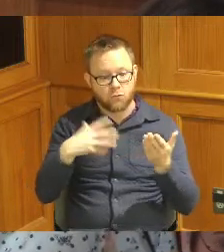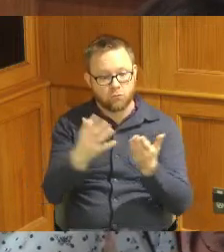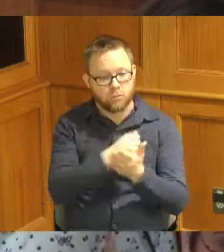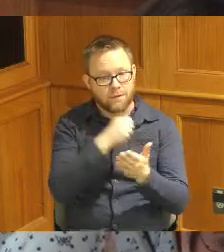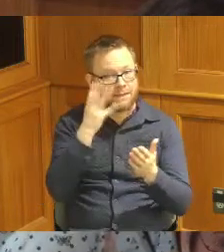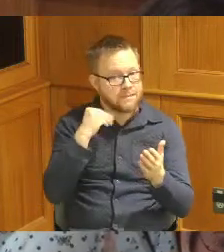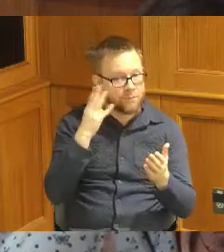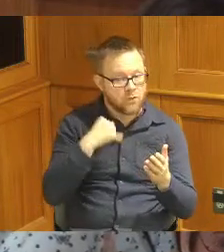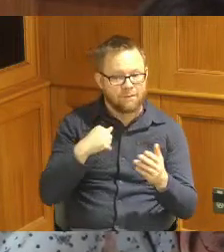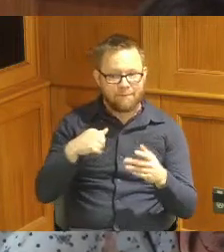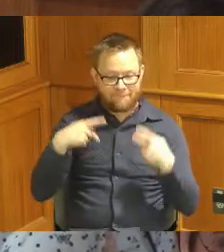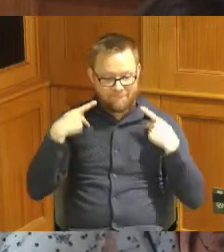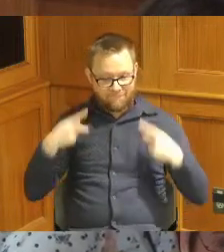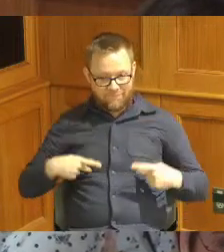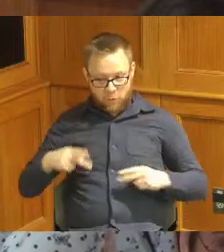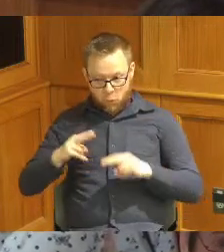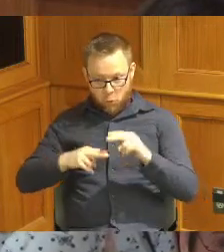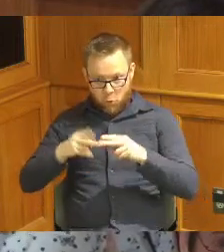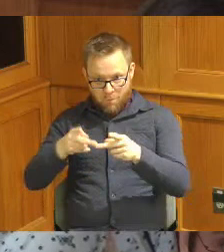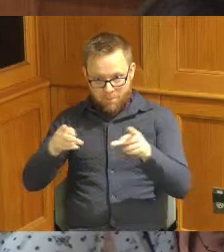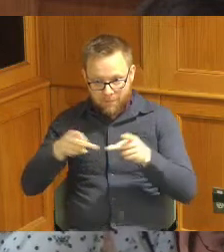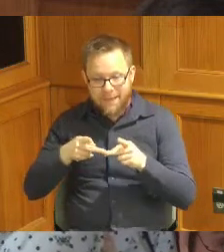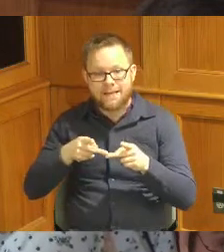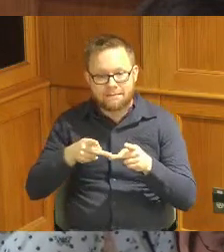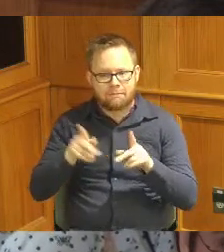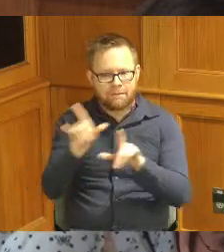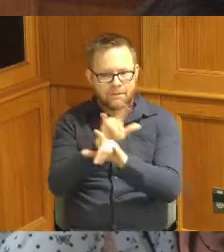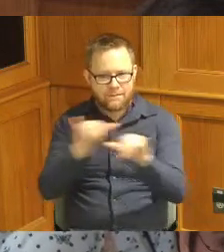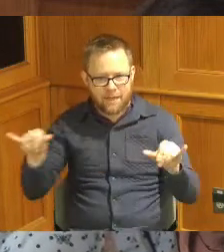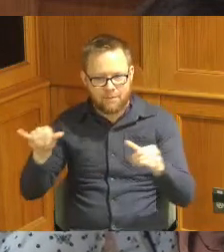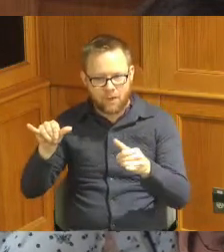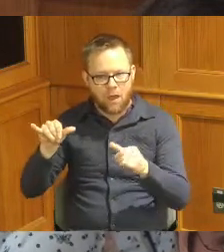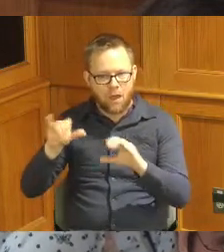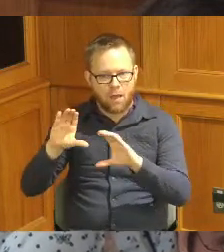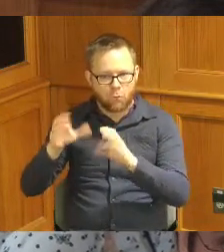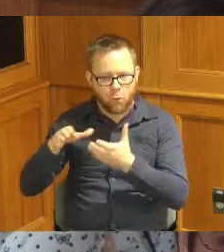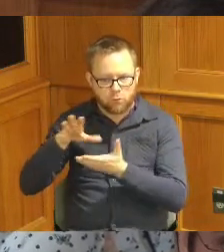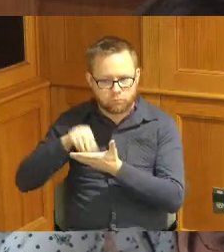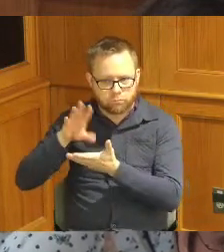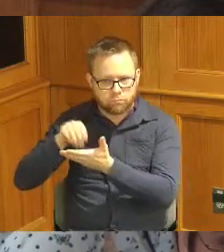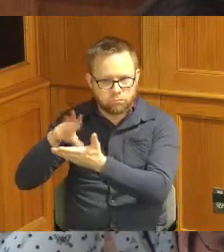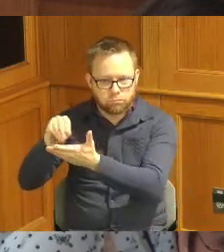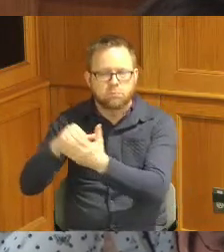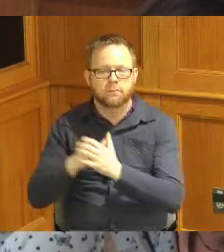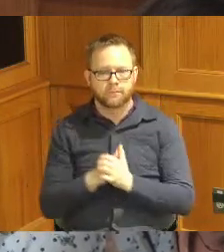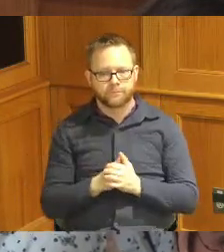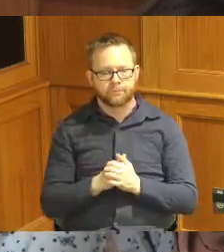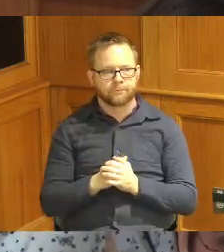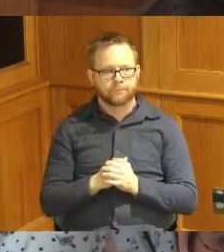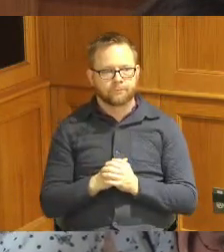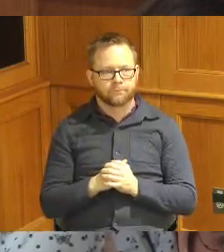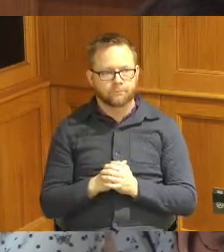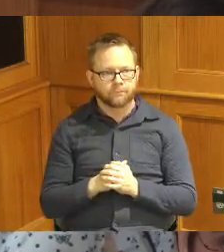practice while completing their medical assistance coursework so they will all of their students will